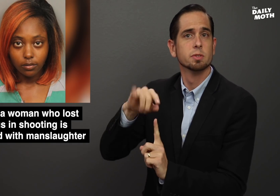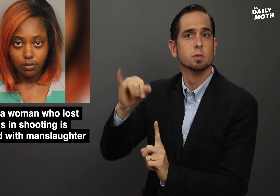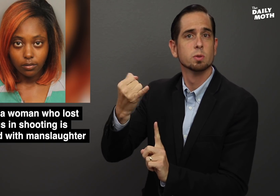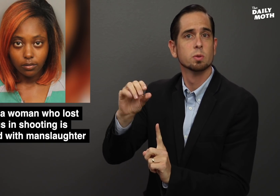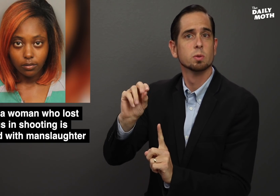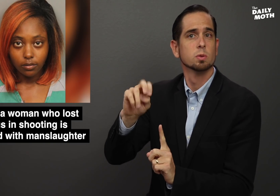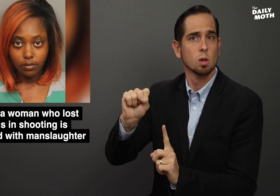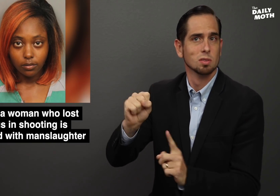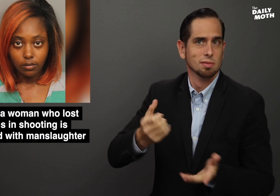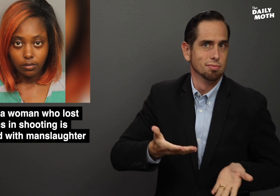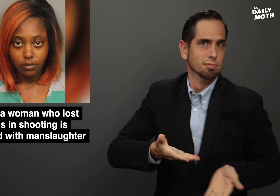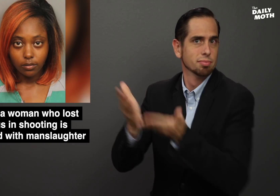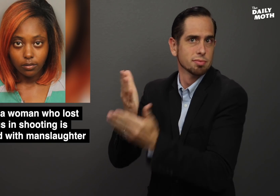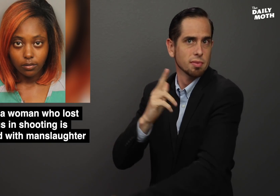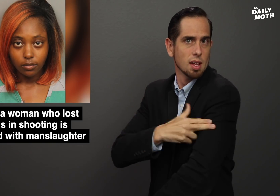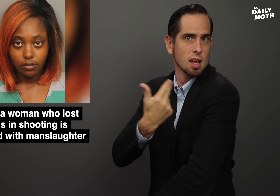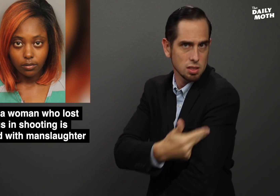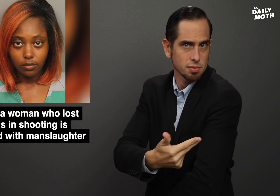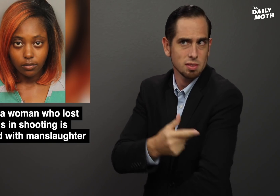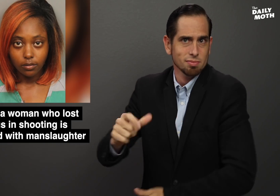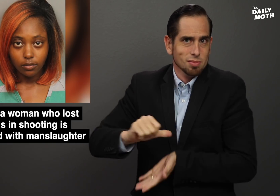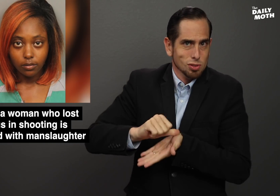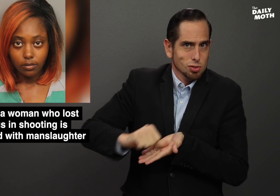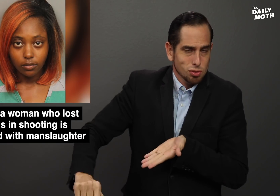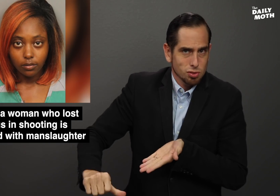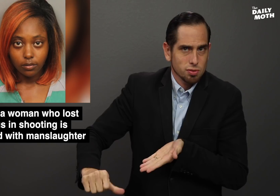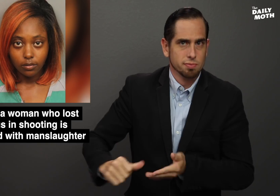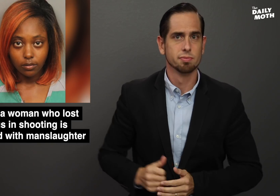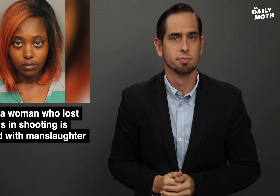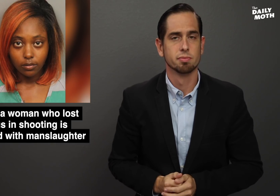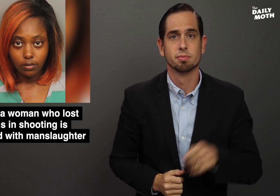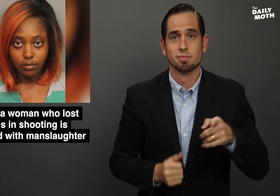Jones was taken to a hospital and went through surgery.